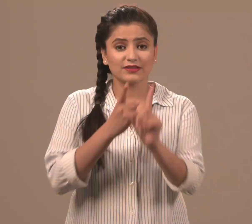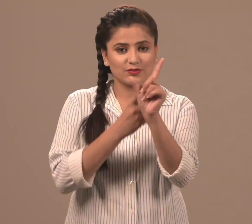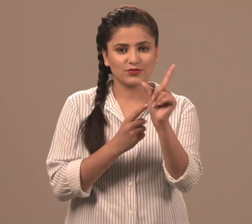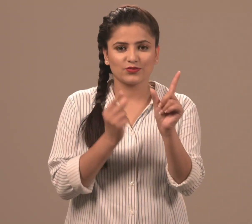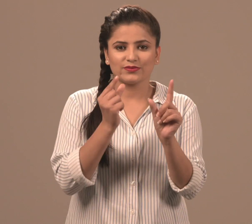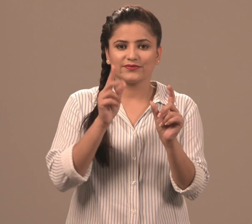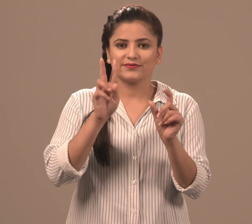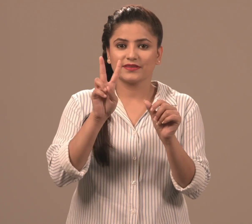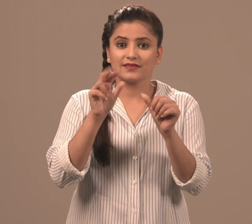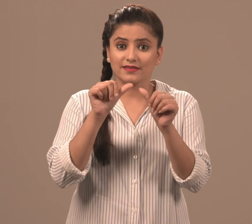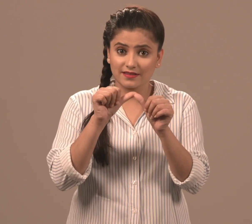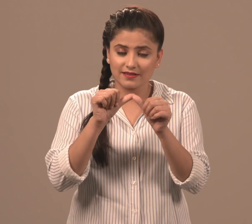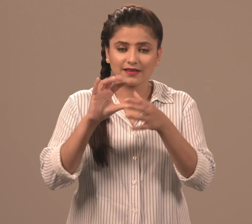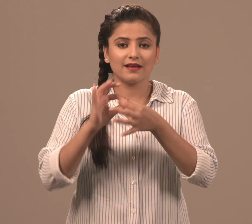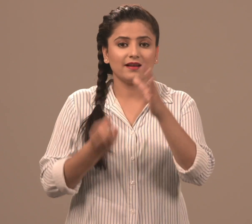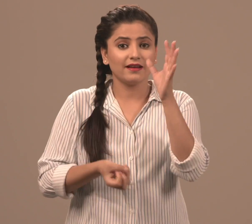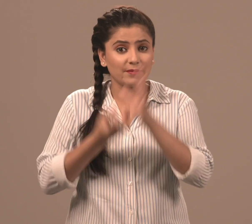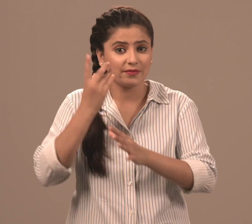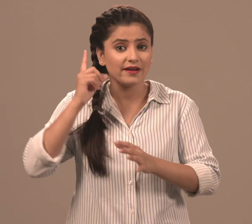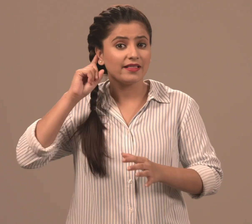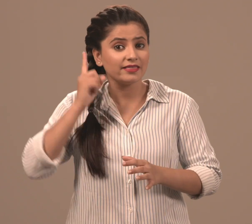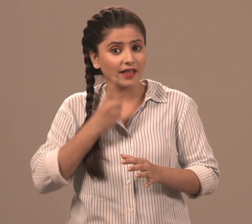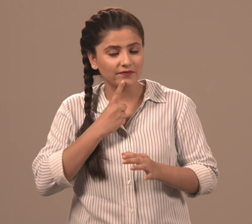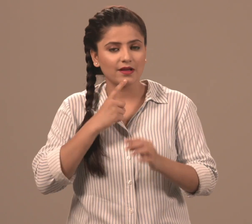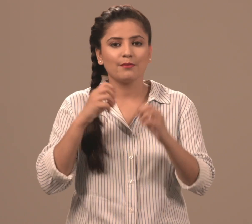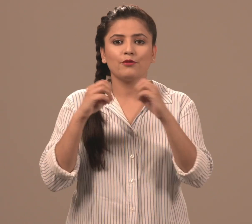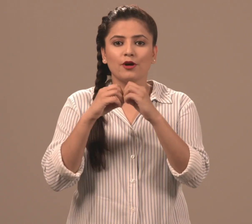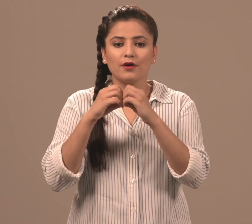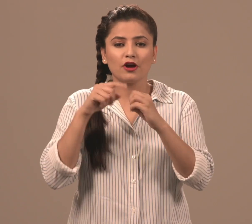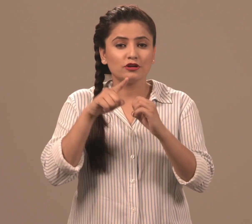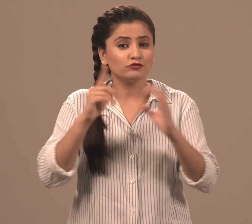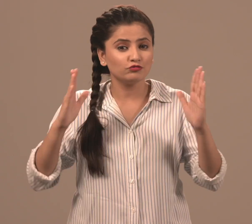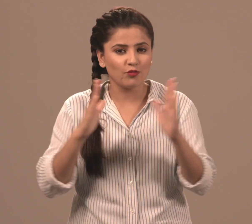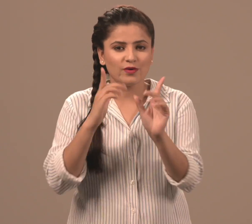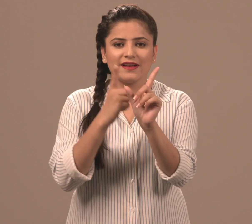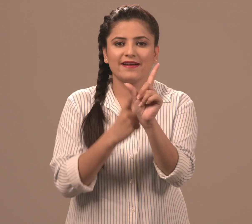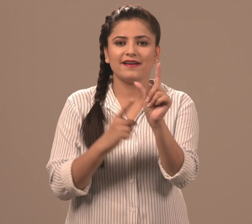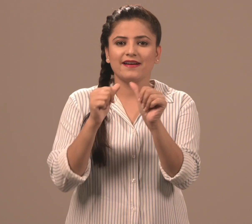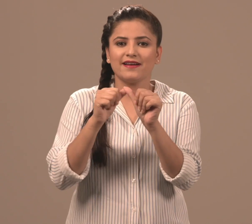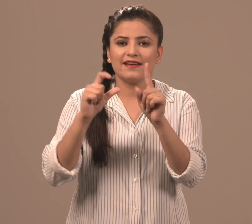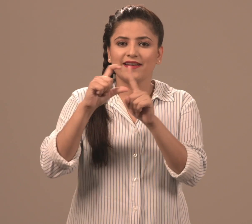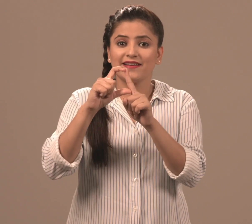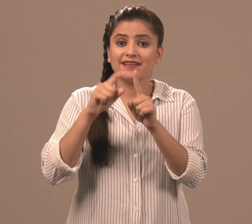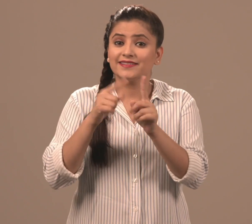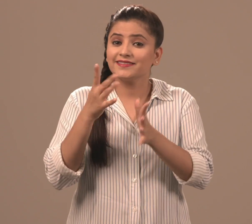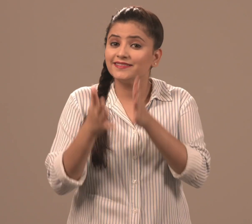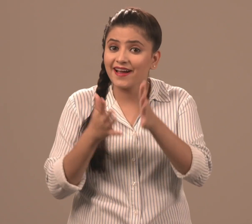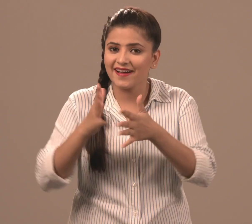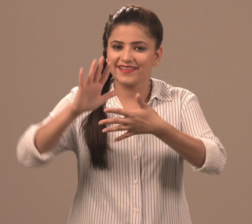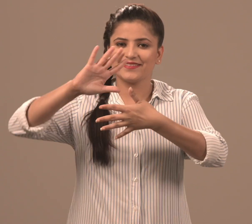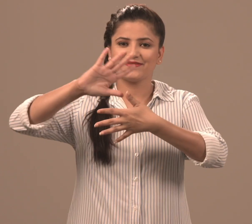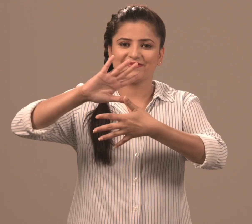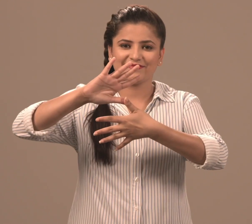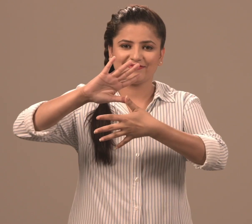YAD stands for Yuva Association of the Deaf, Mumbai. This is their Sign Name.